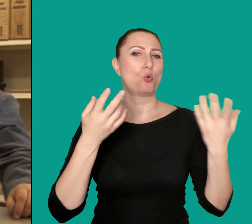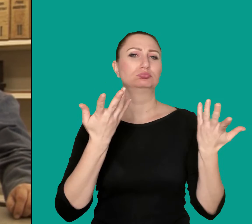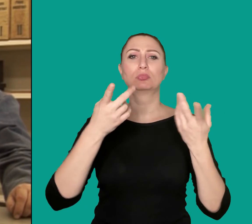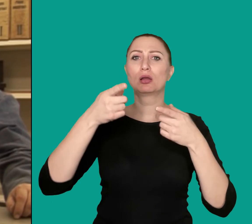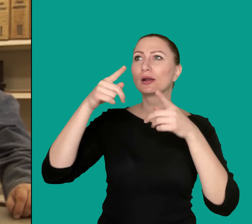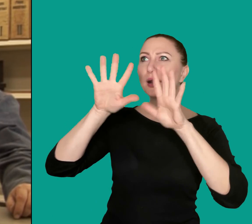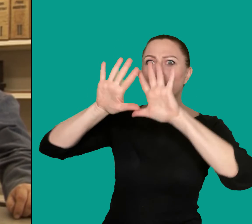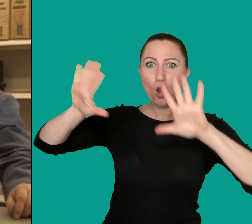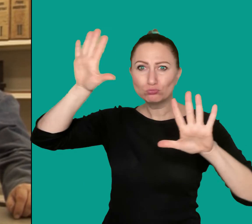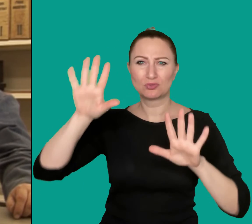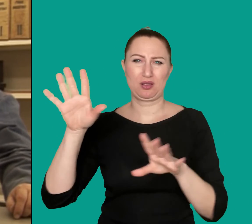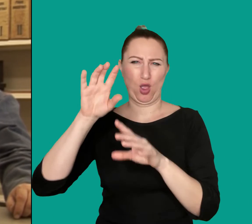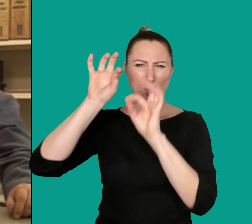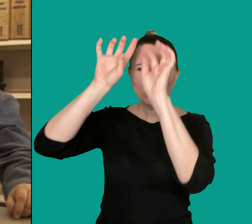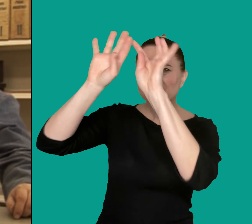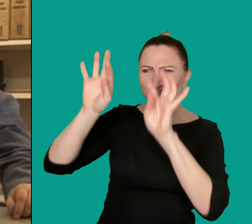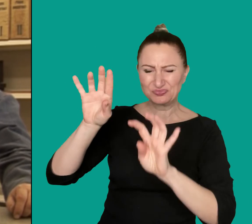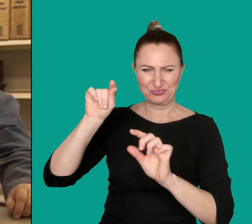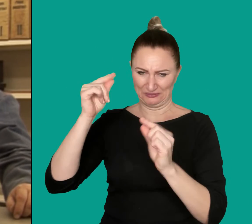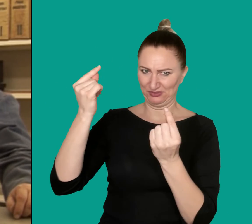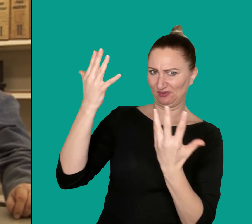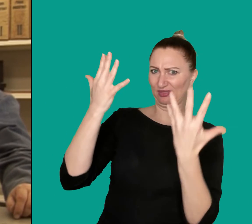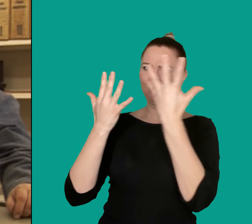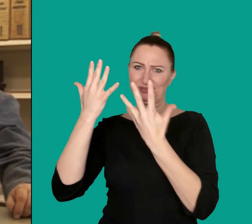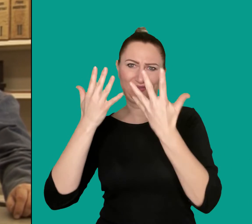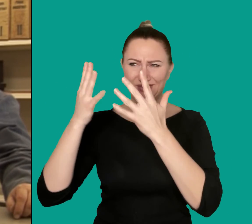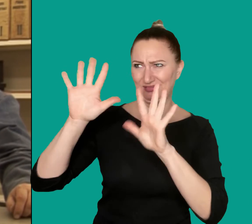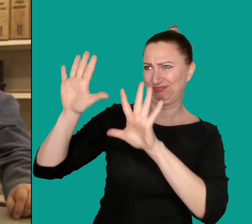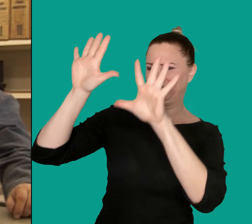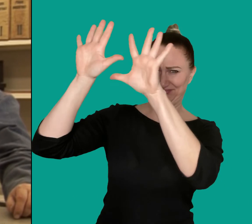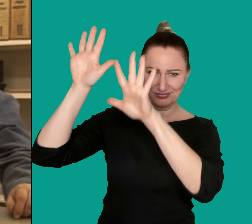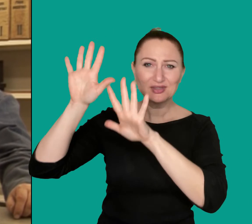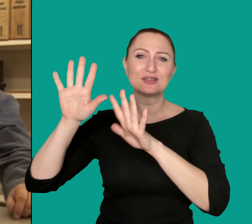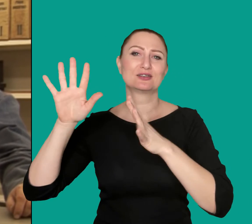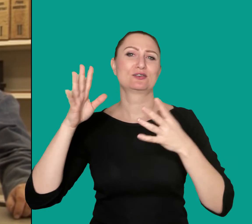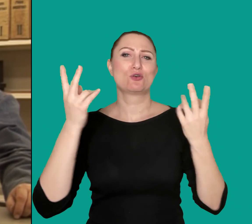of very busty women or ornamented buildings,